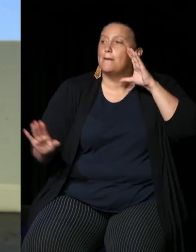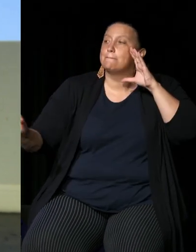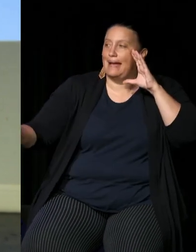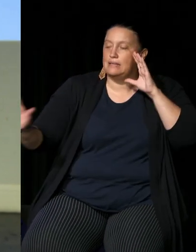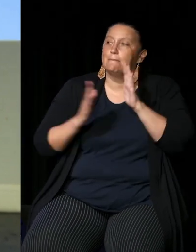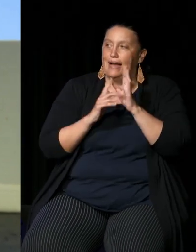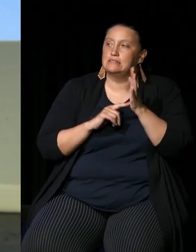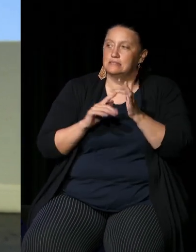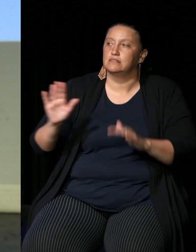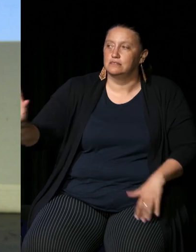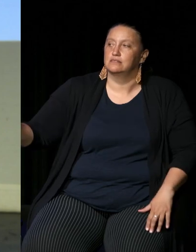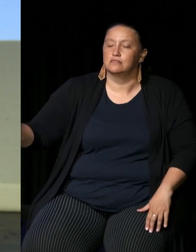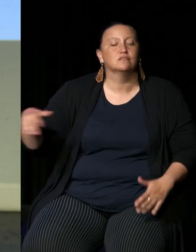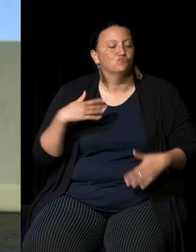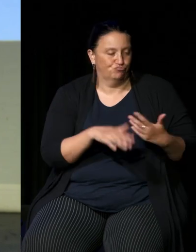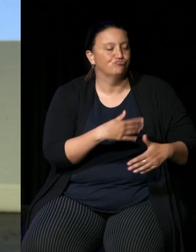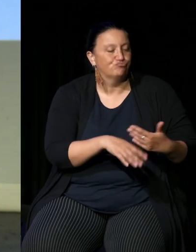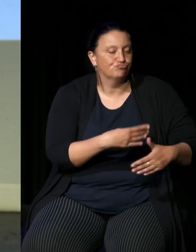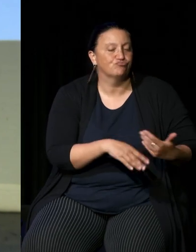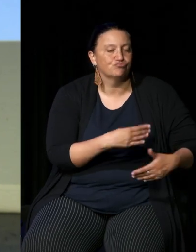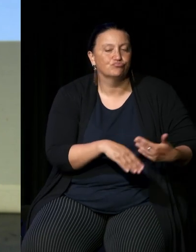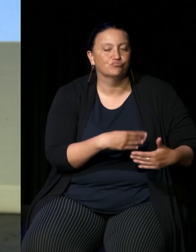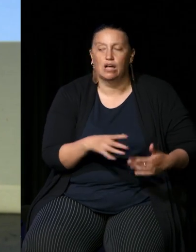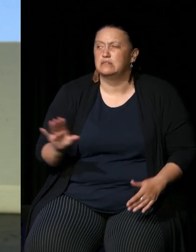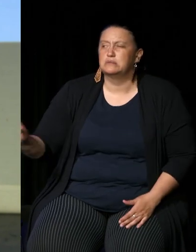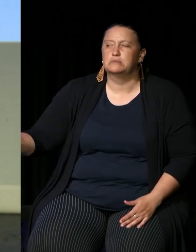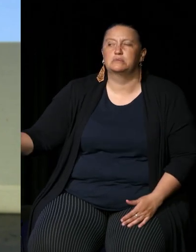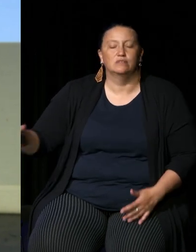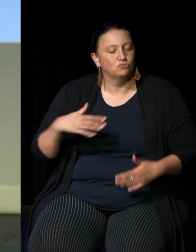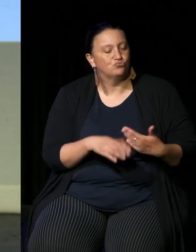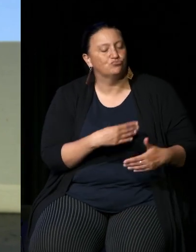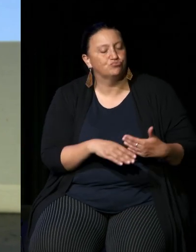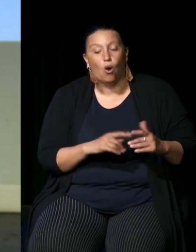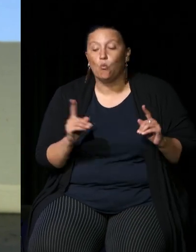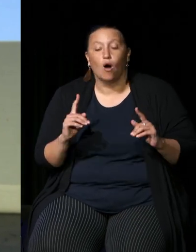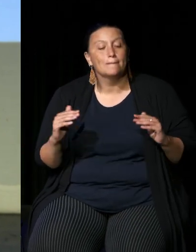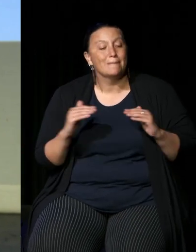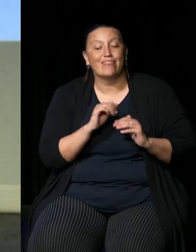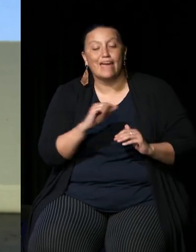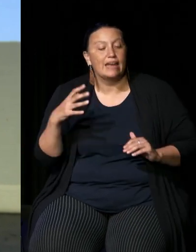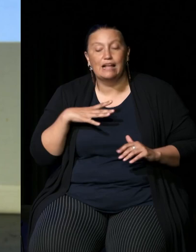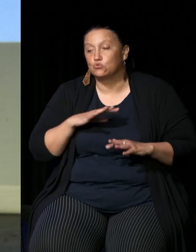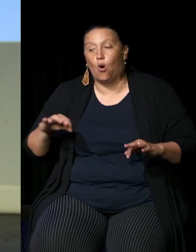going keep listening keep keep doing it at a pace that meets people's needs not this what I call